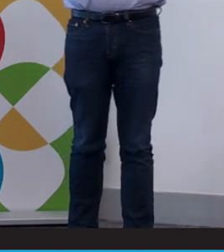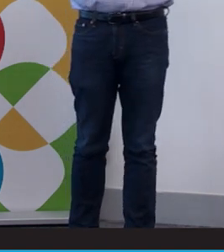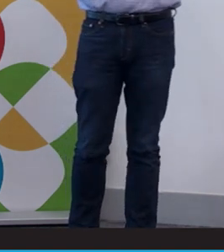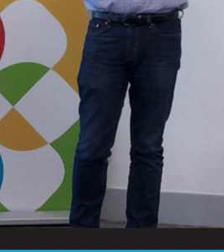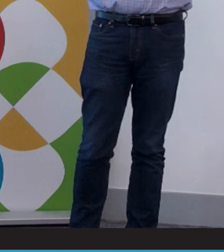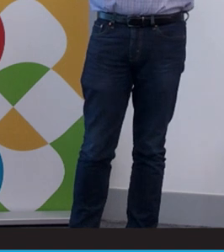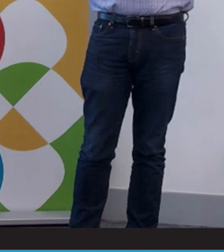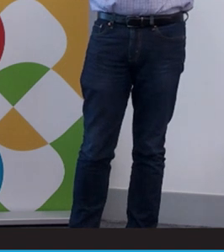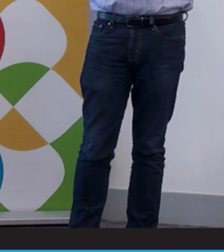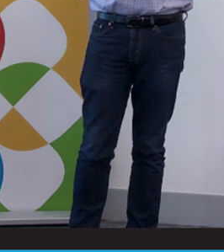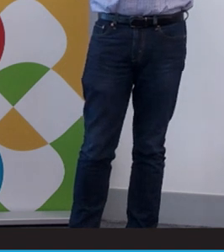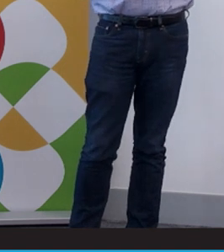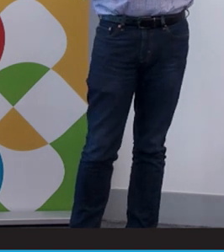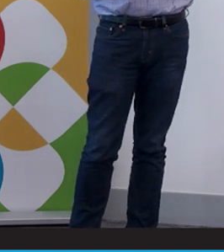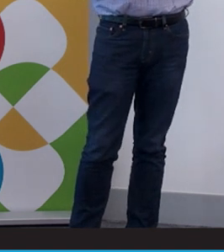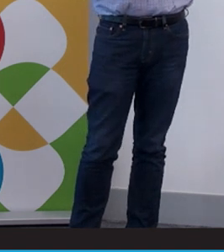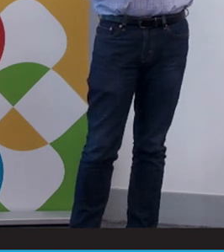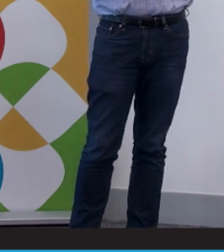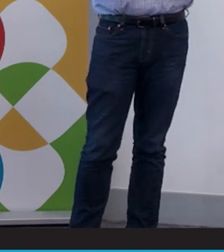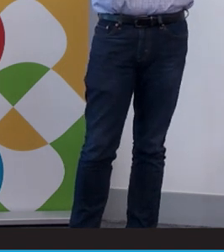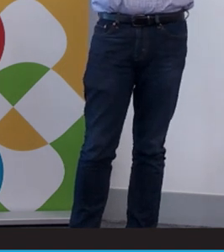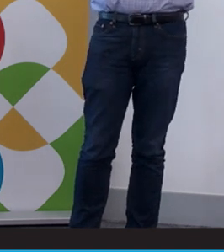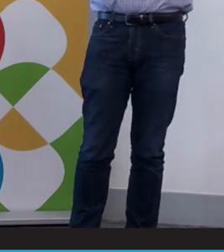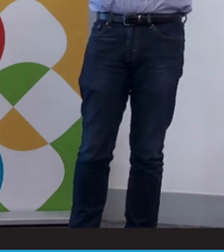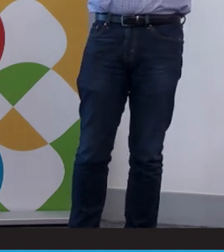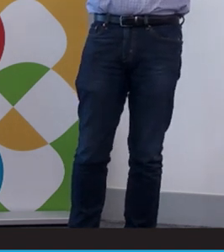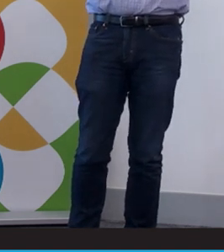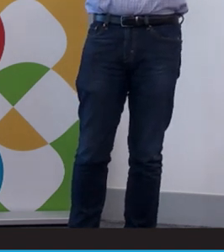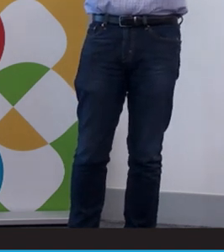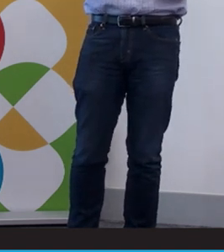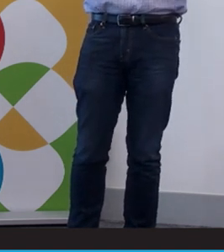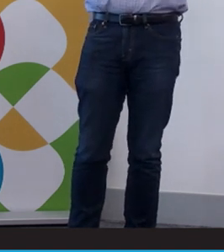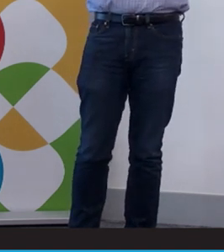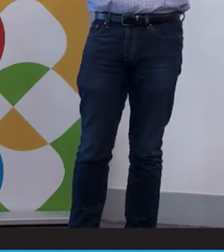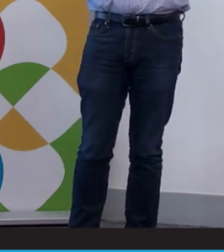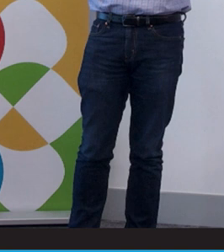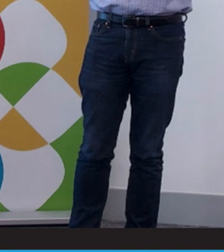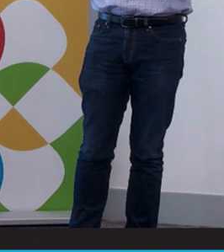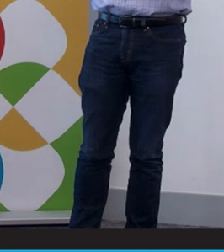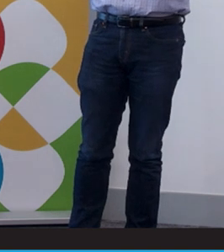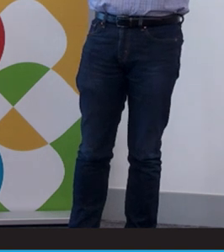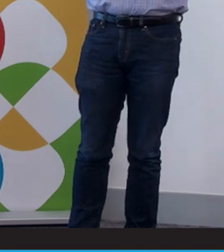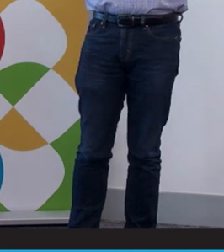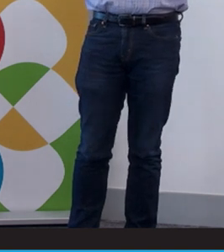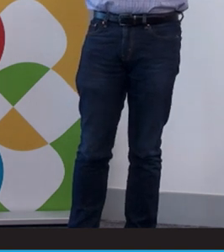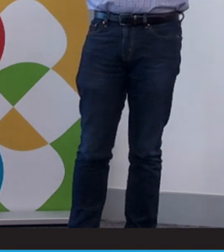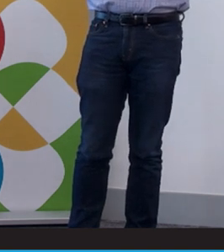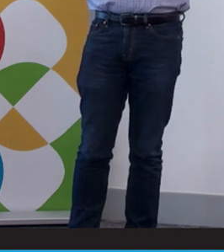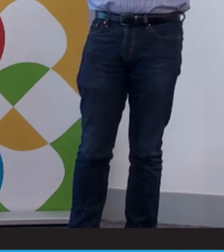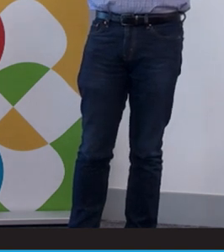full time and casual staff. About a third of our staff are deaf or hard of hearing,